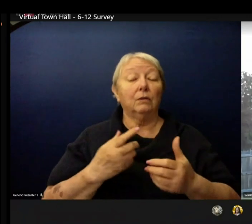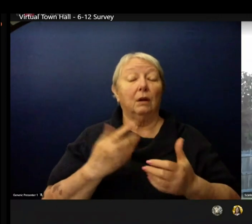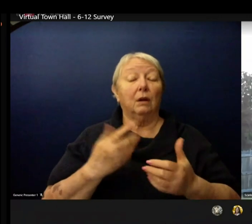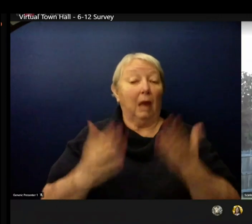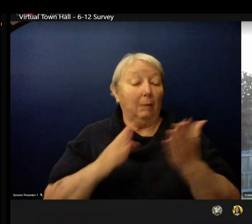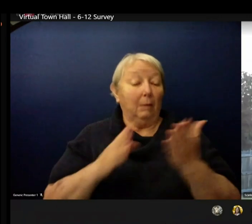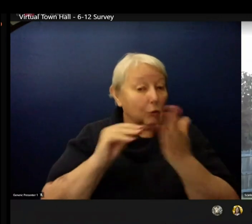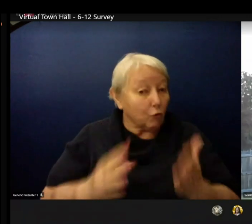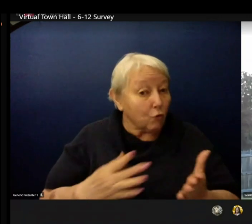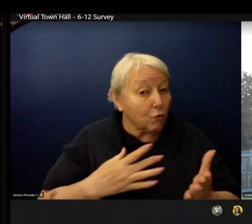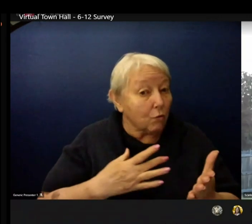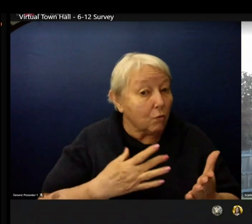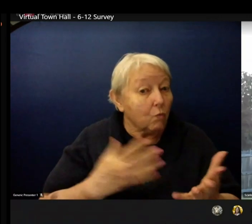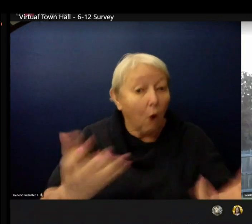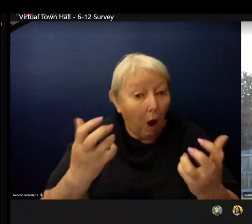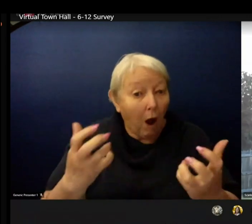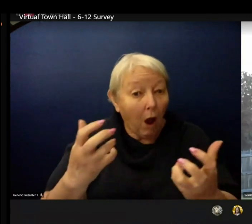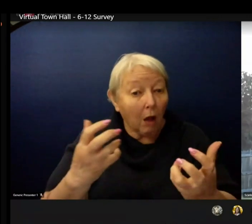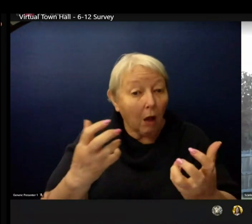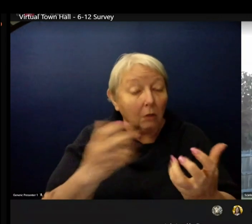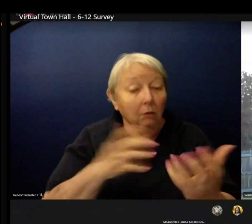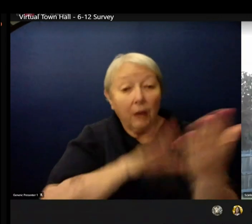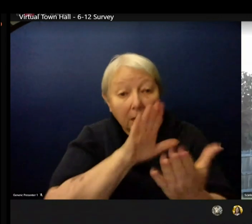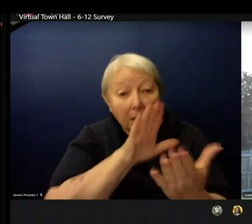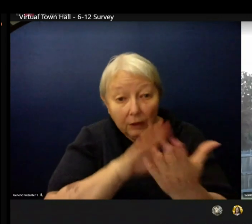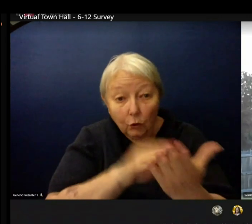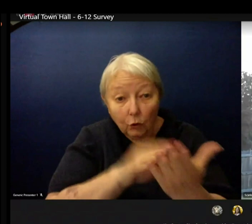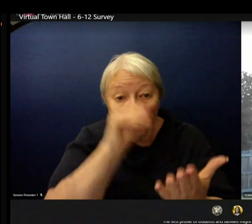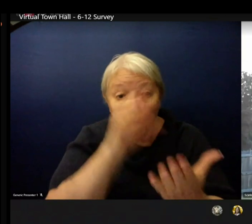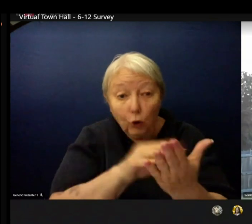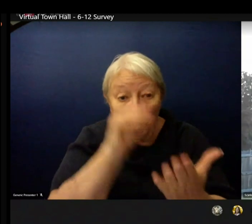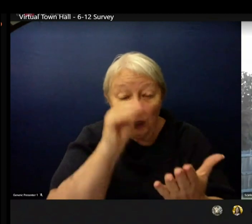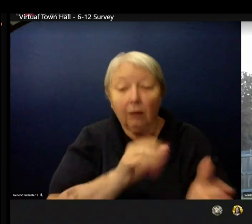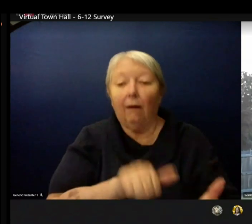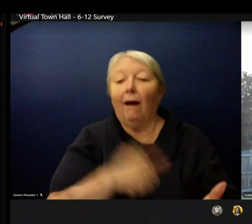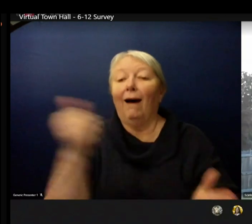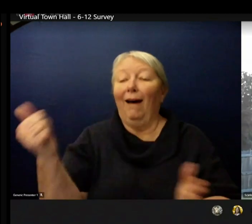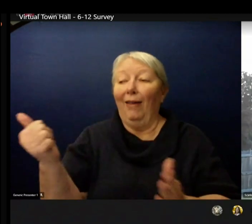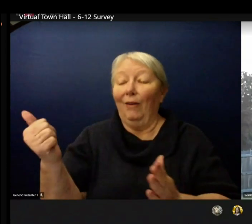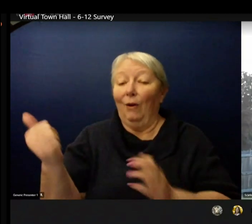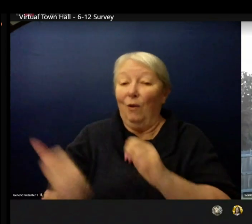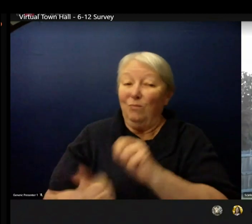Another profile are those most comfortable with remote learning but are starting to prepare their